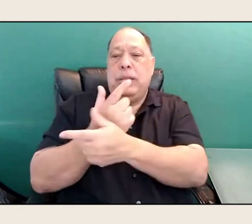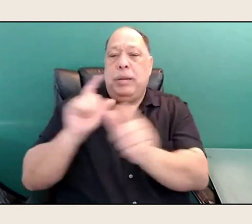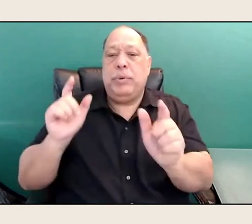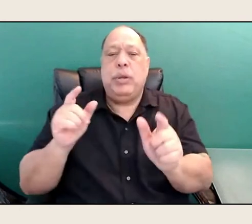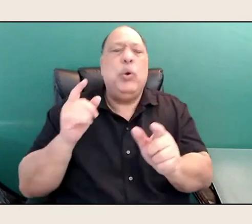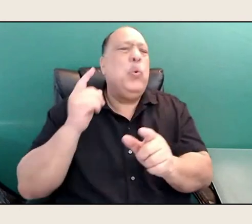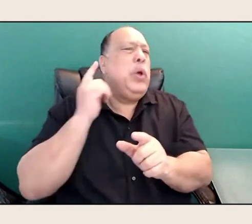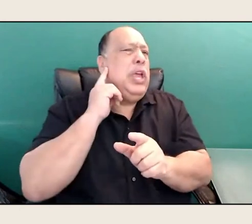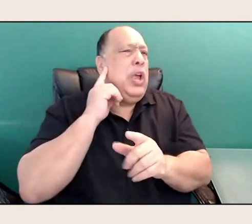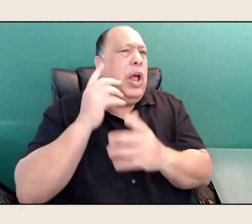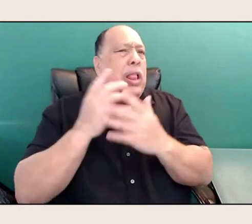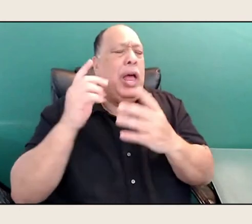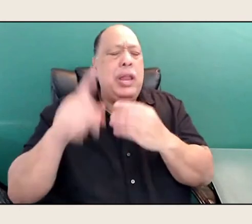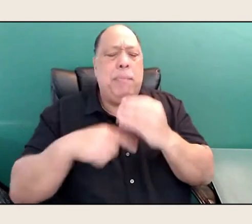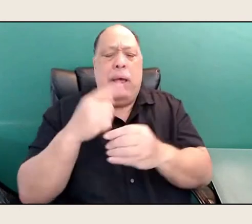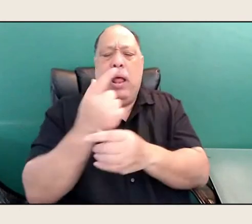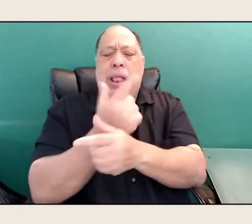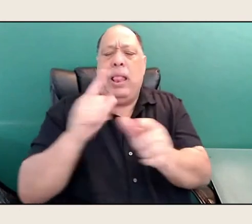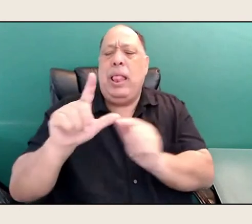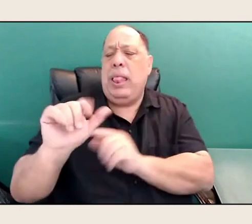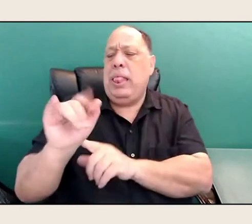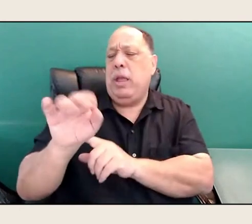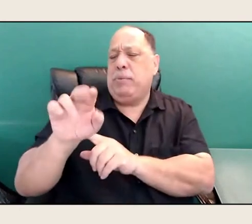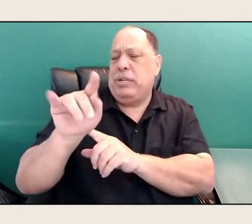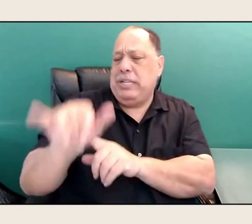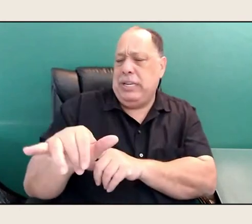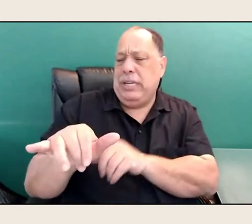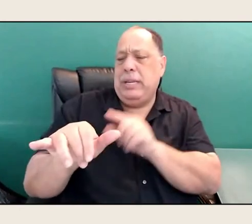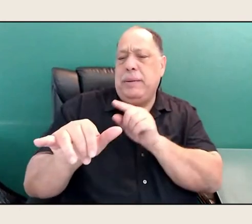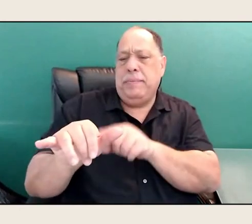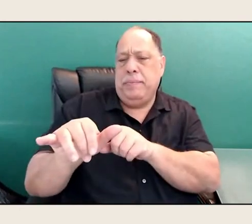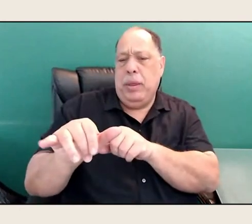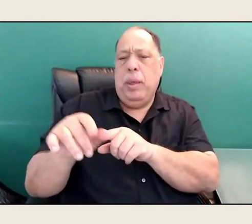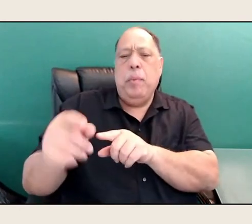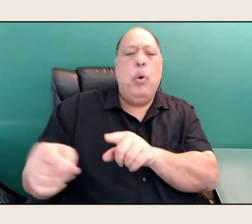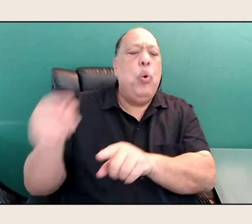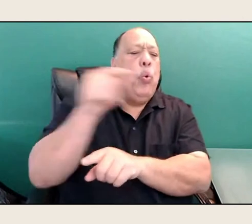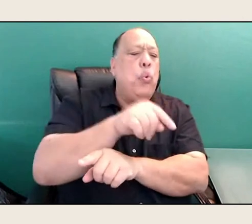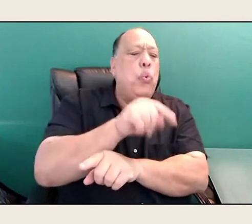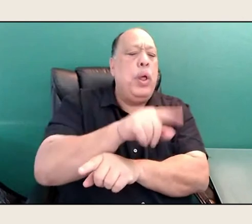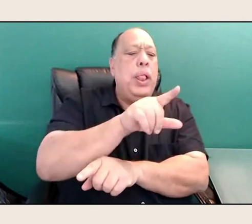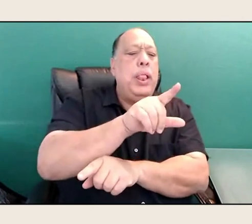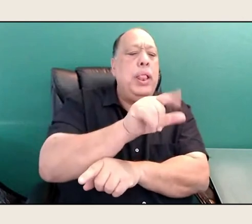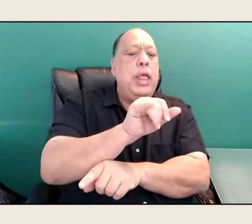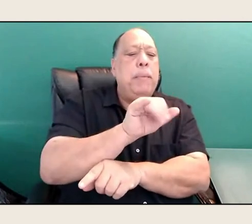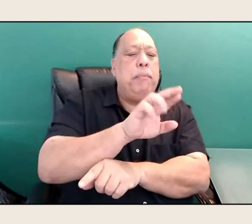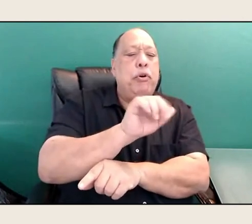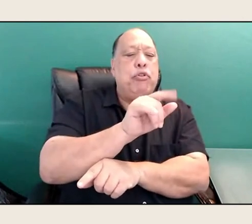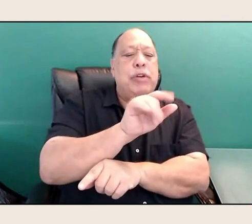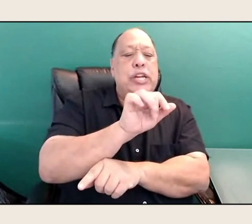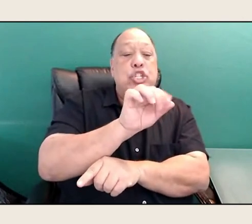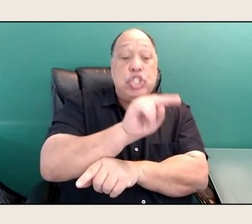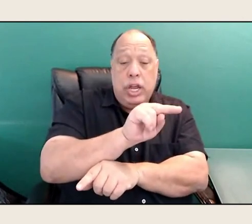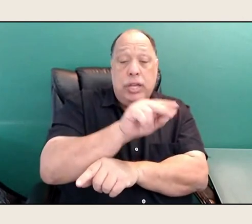but what is liberation, and how can poetry teach that, or exemplify that,